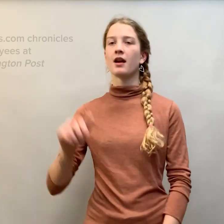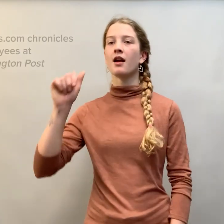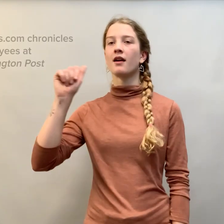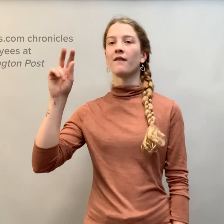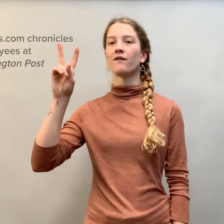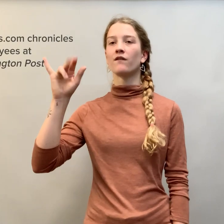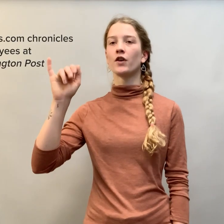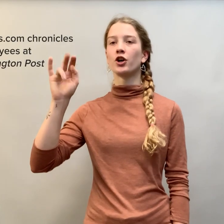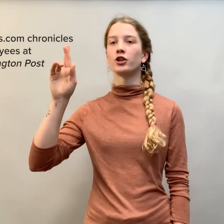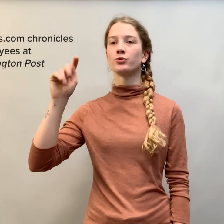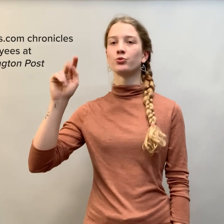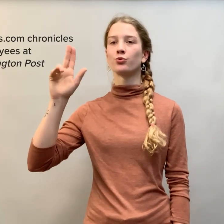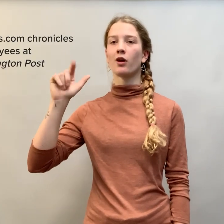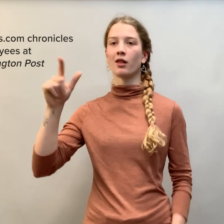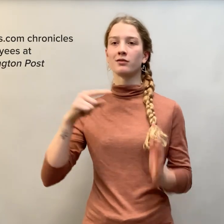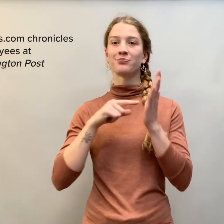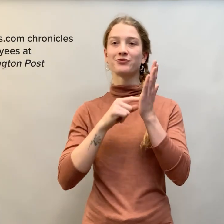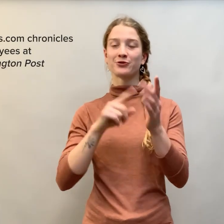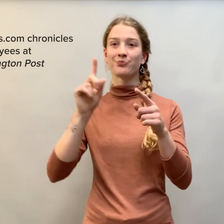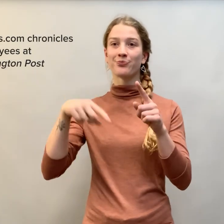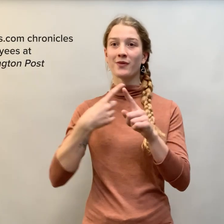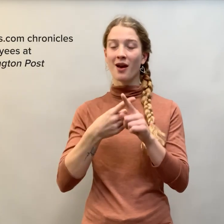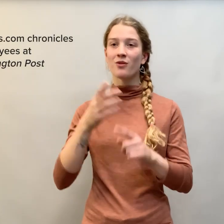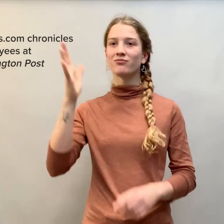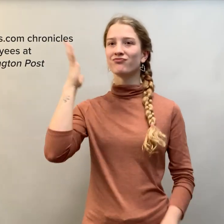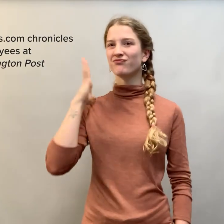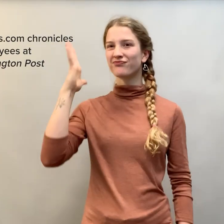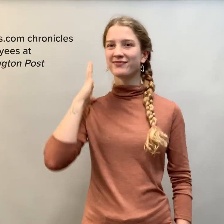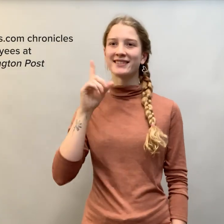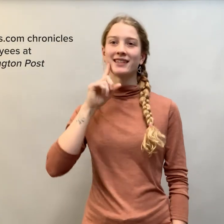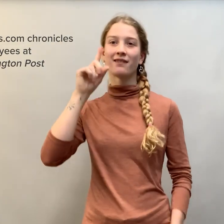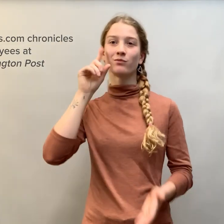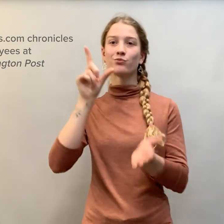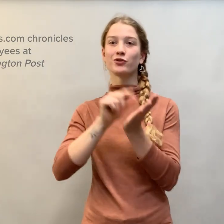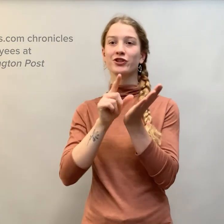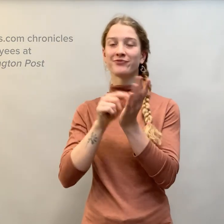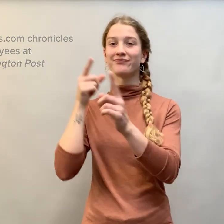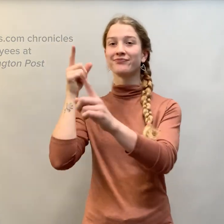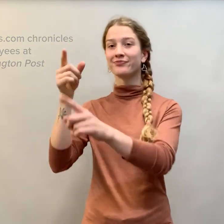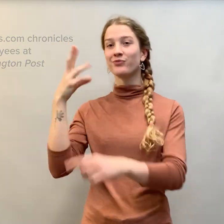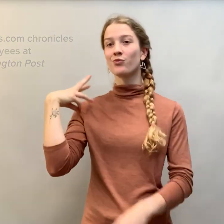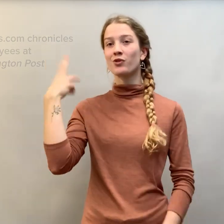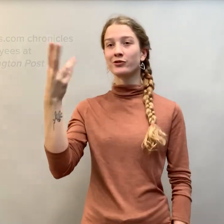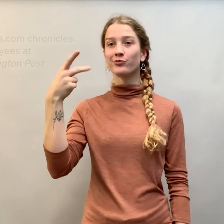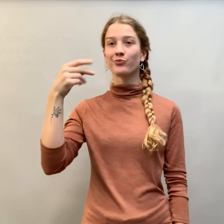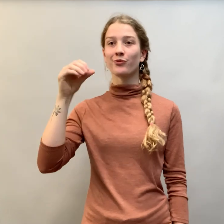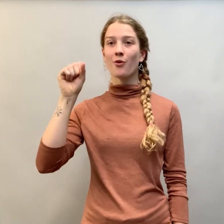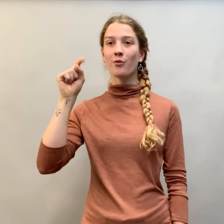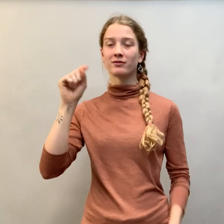A virtual exhibition about deaf printers at the Washington Post